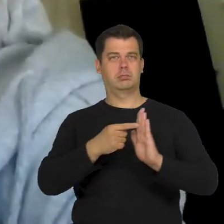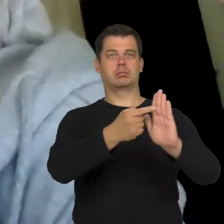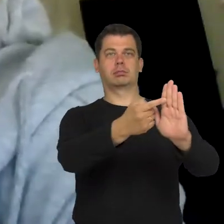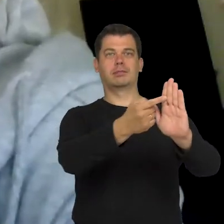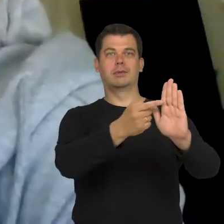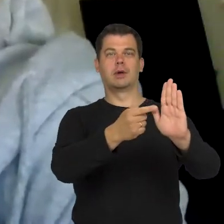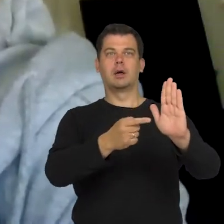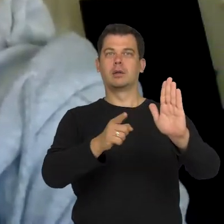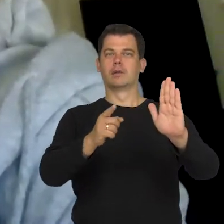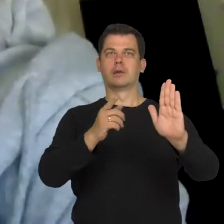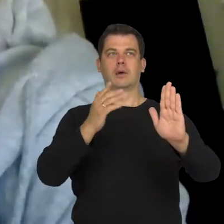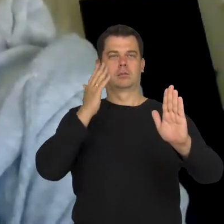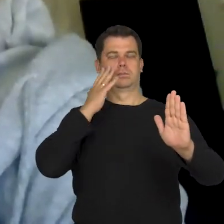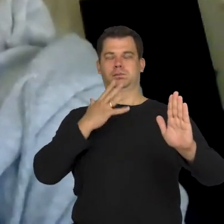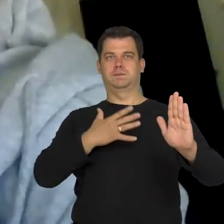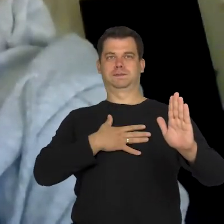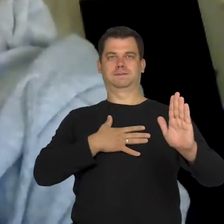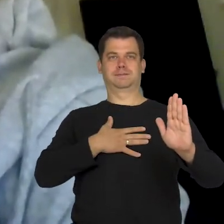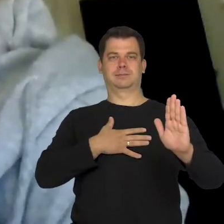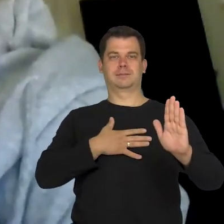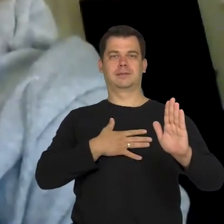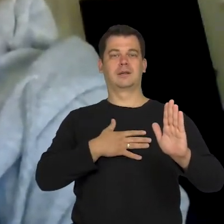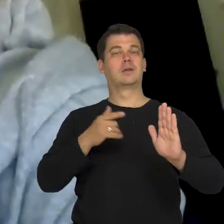And that conciousness is something I wanted...